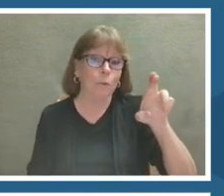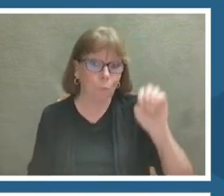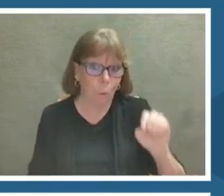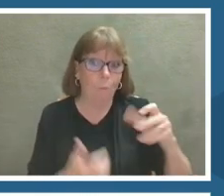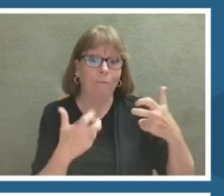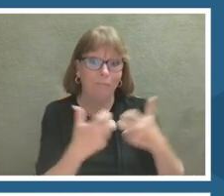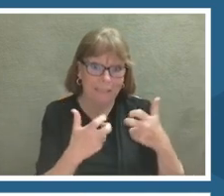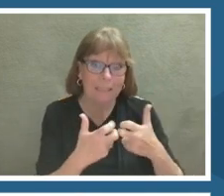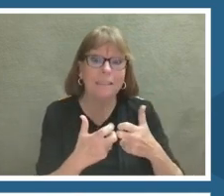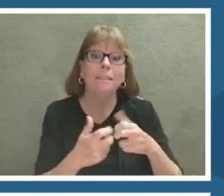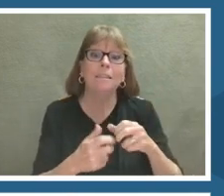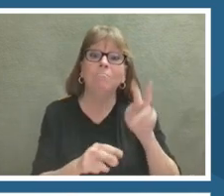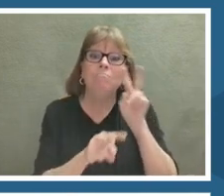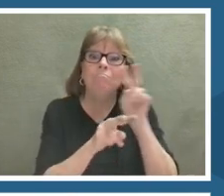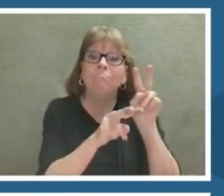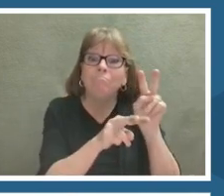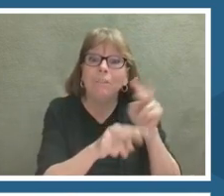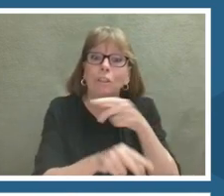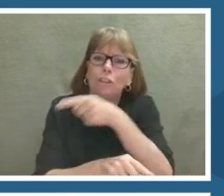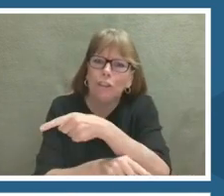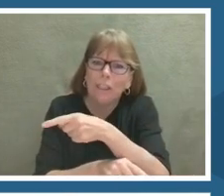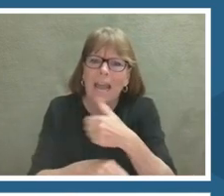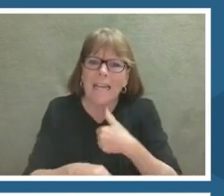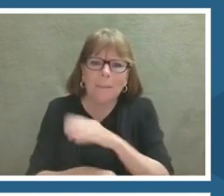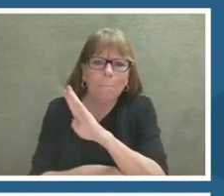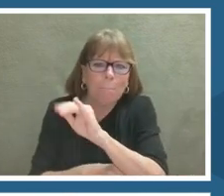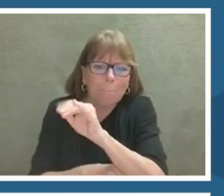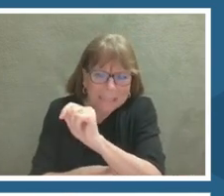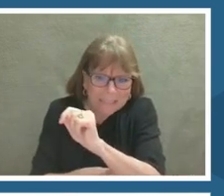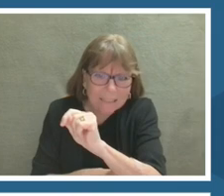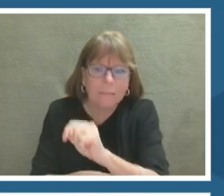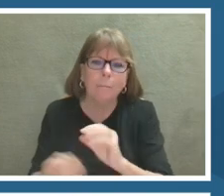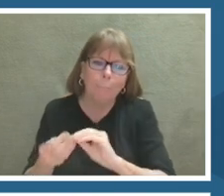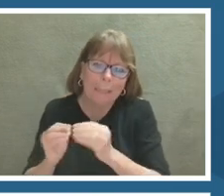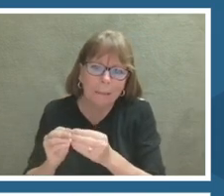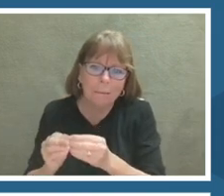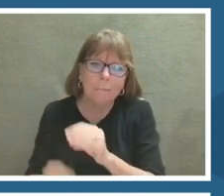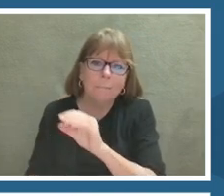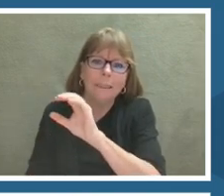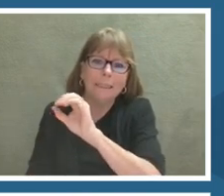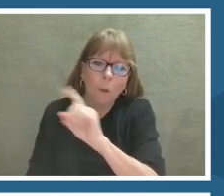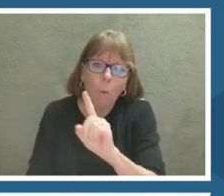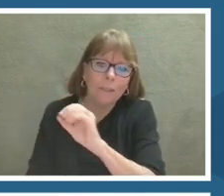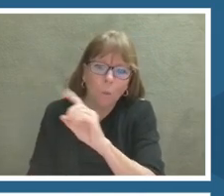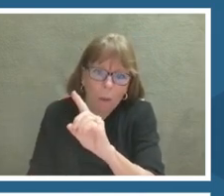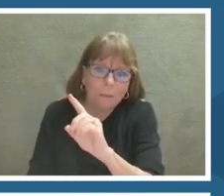She translates bits and bytes, like zeros and ones from telescopes and observatories